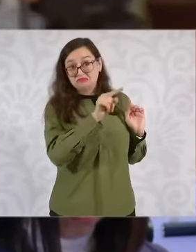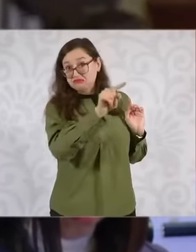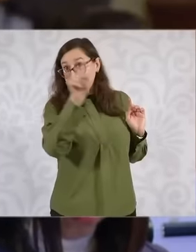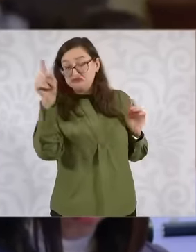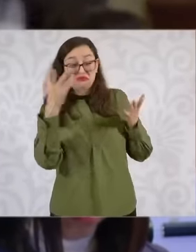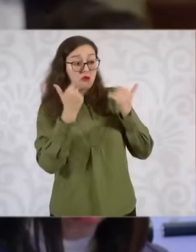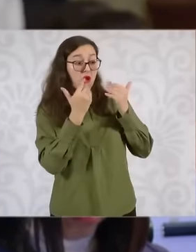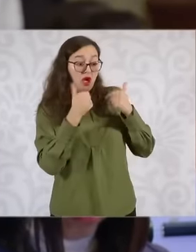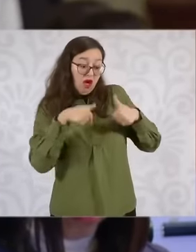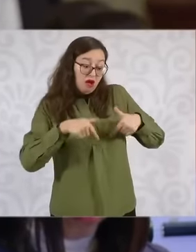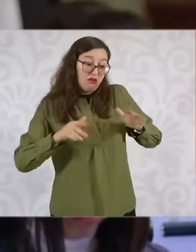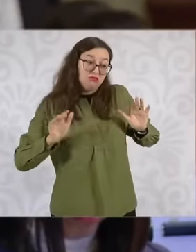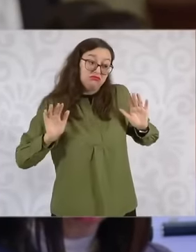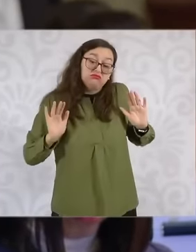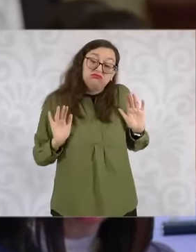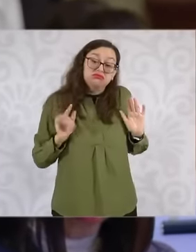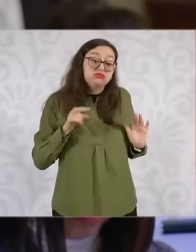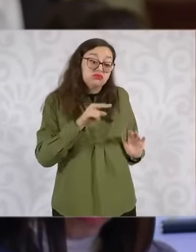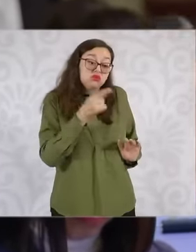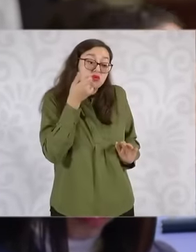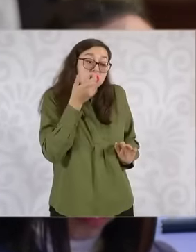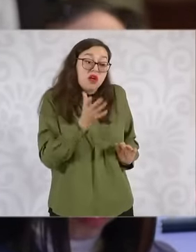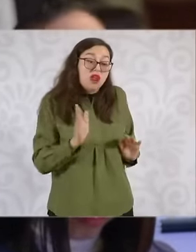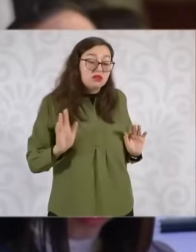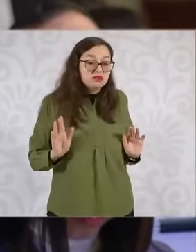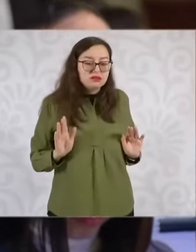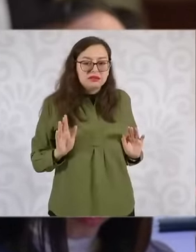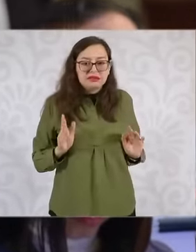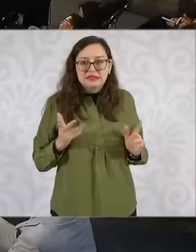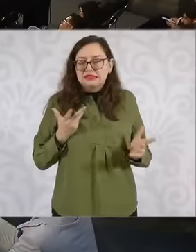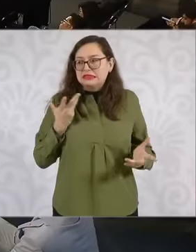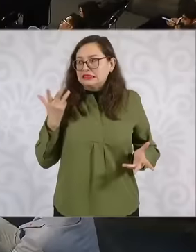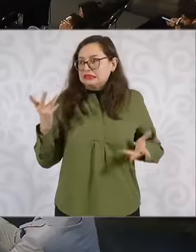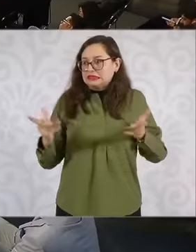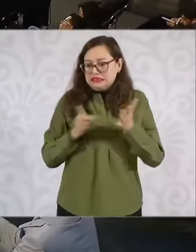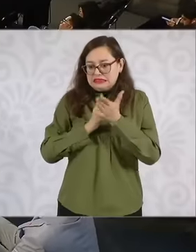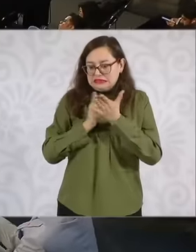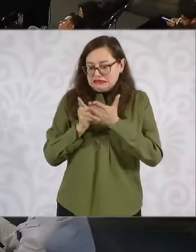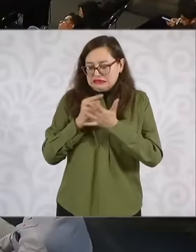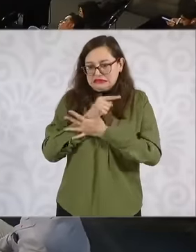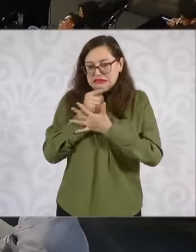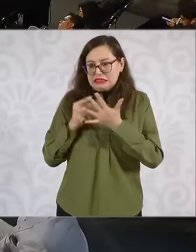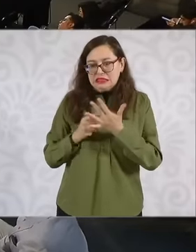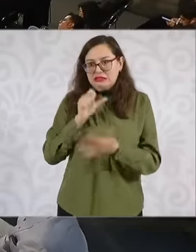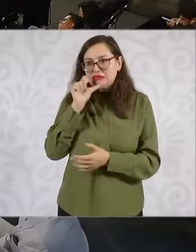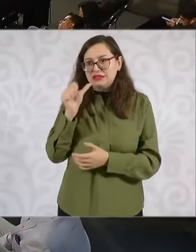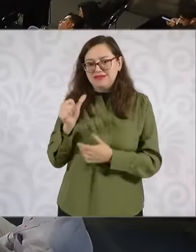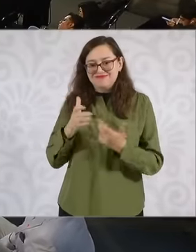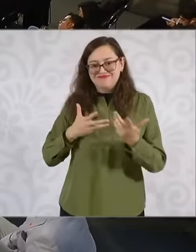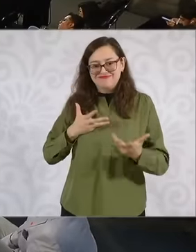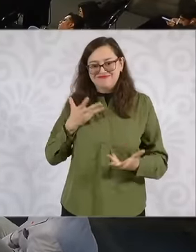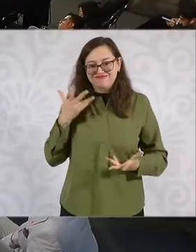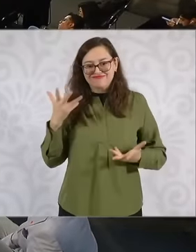obviously to the detriment of decent minimum labor rights for people then they say well